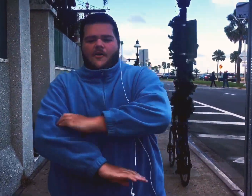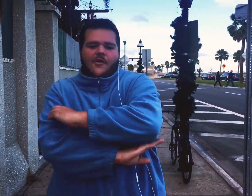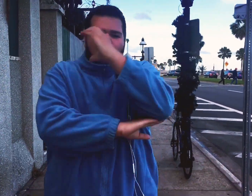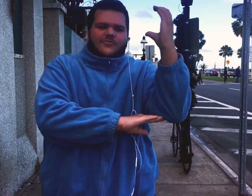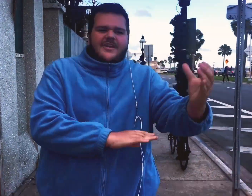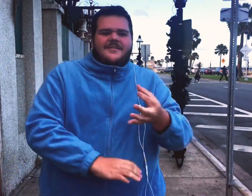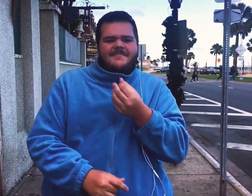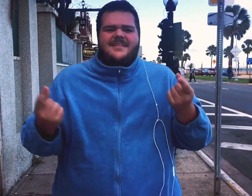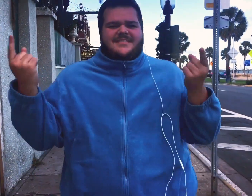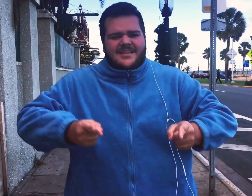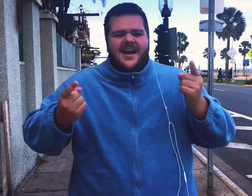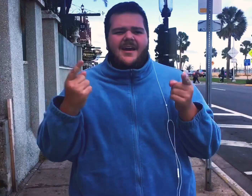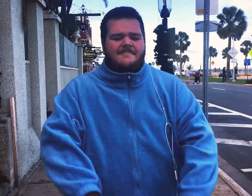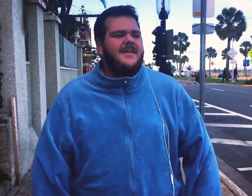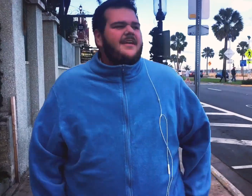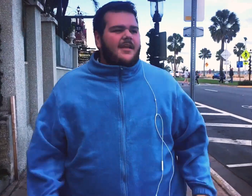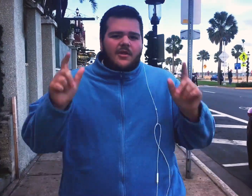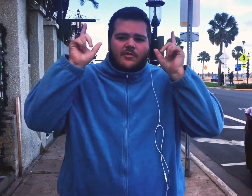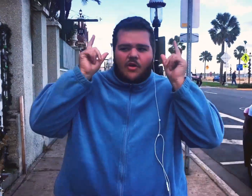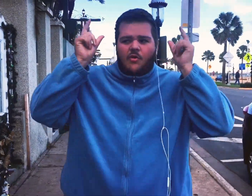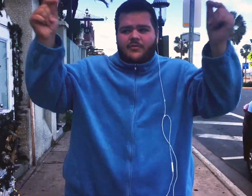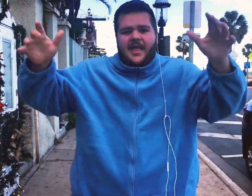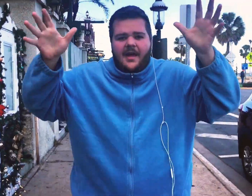oh oh Christmas is coming